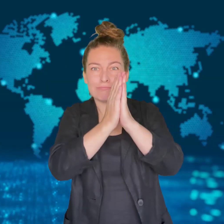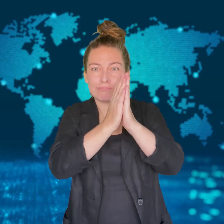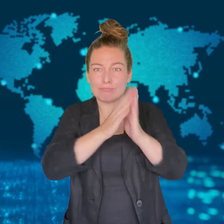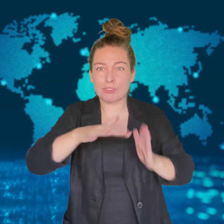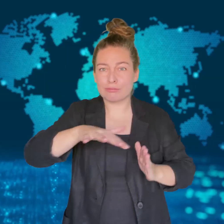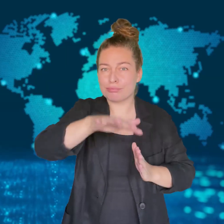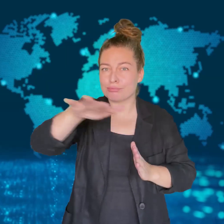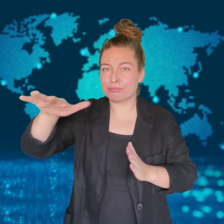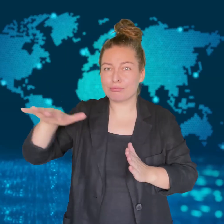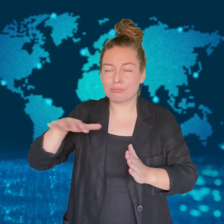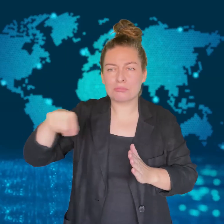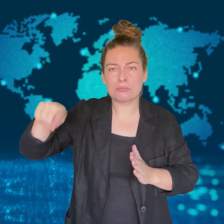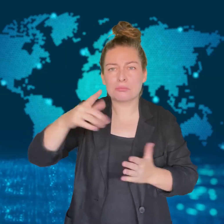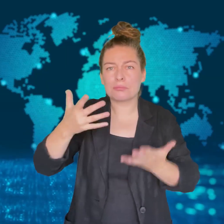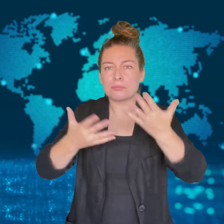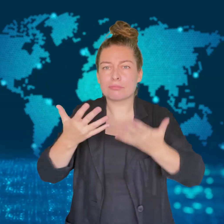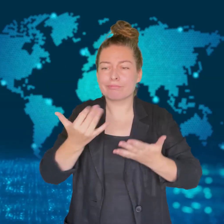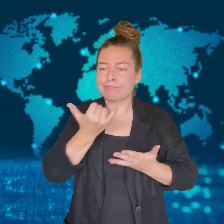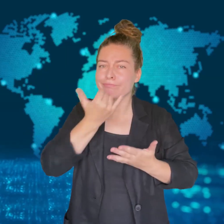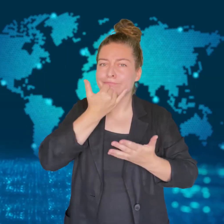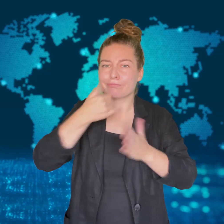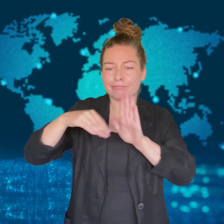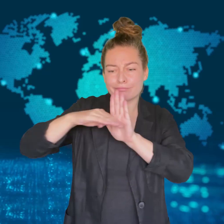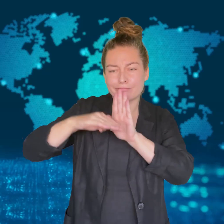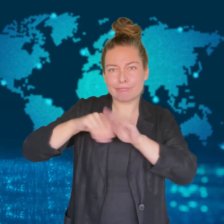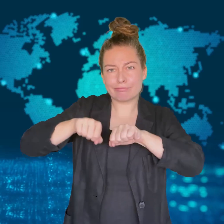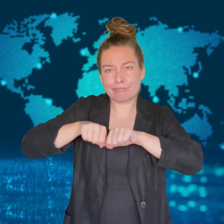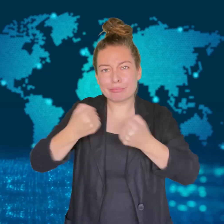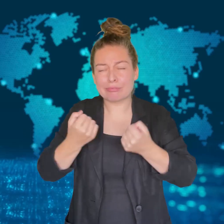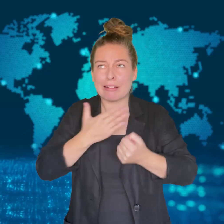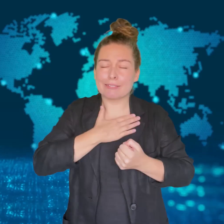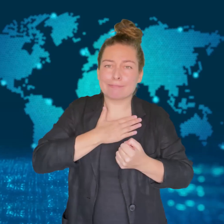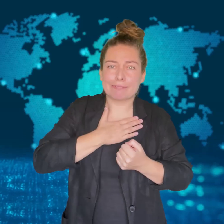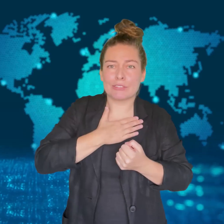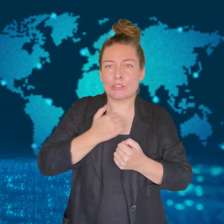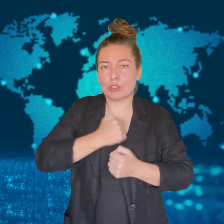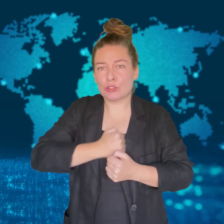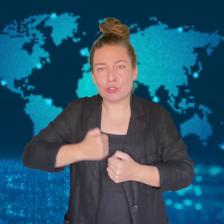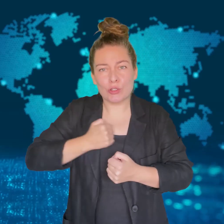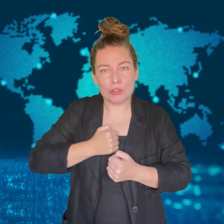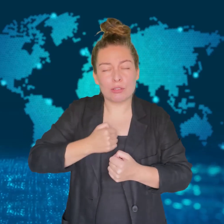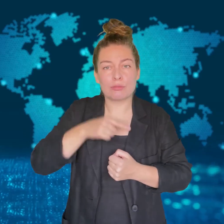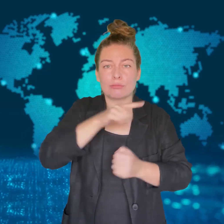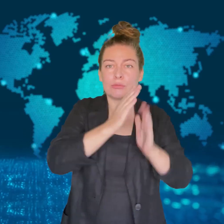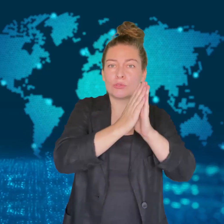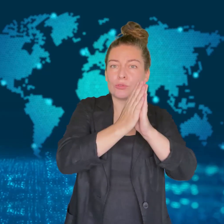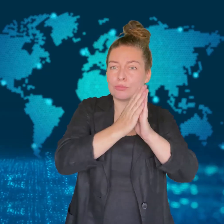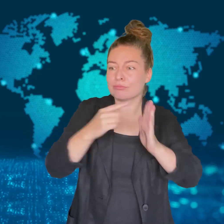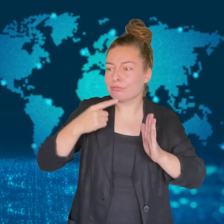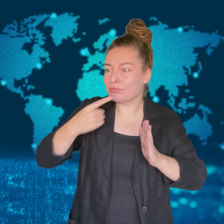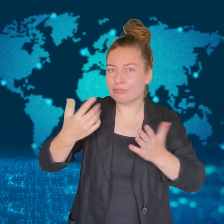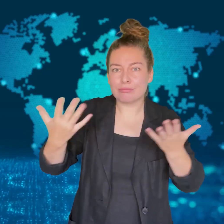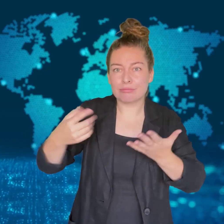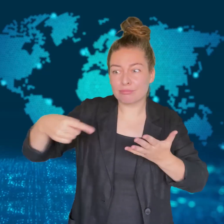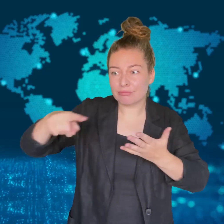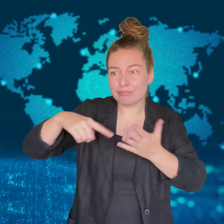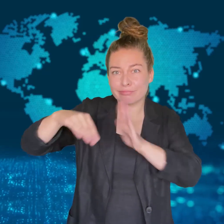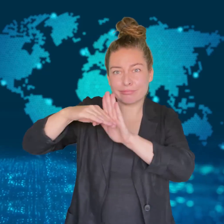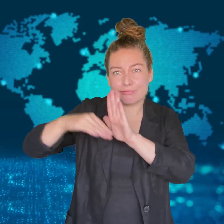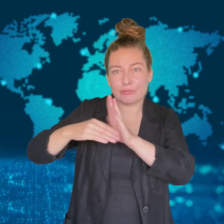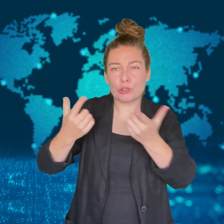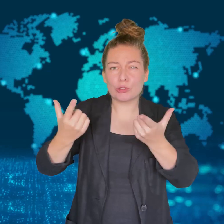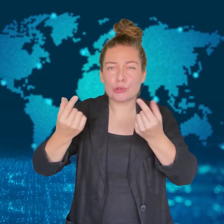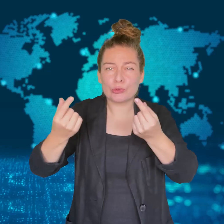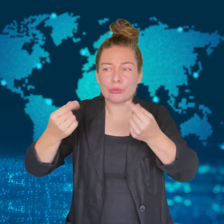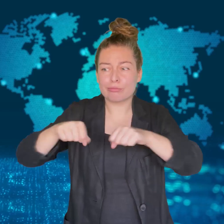The Church is accused of pressuring members to give large sums of